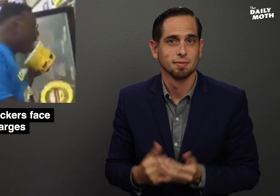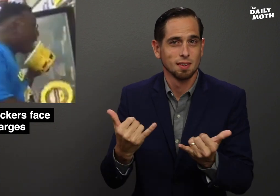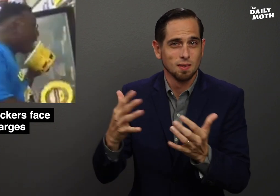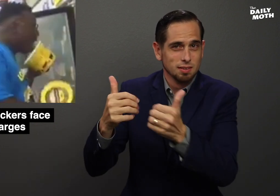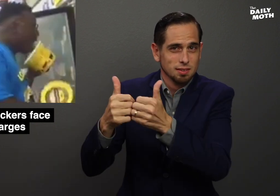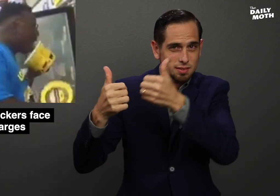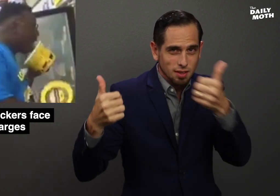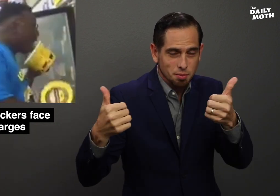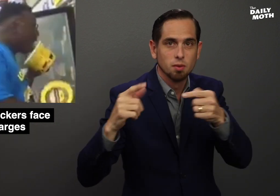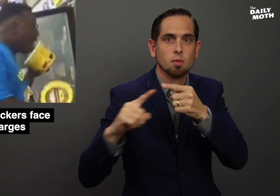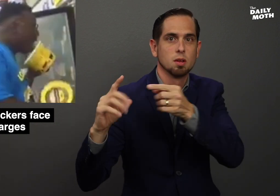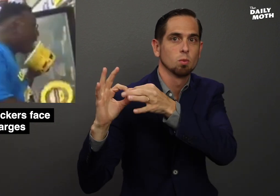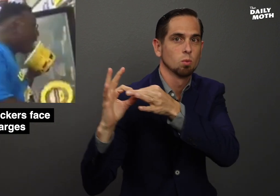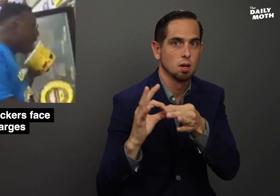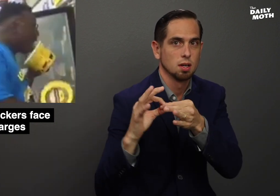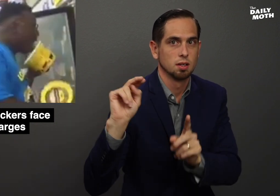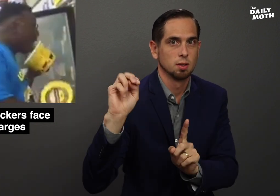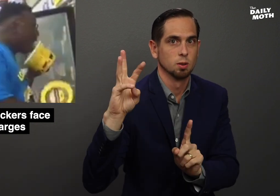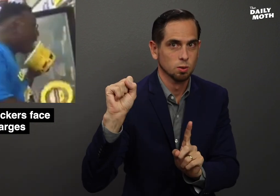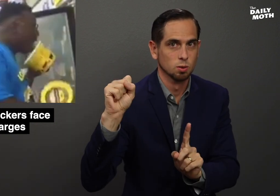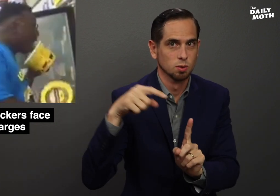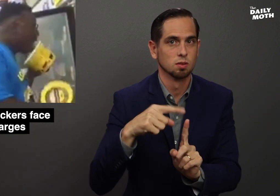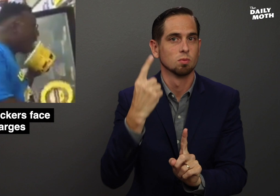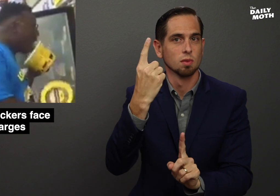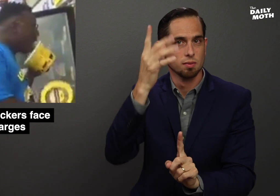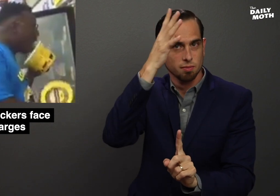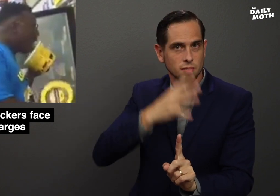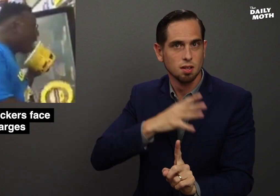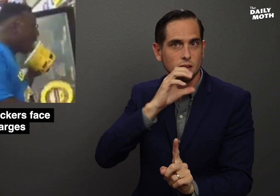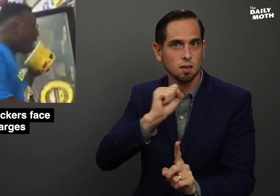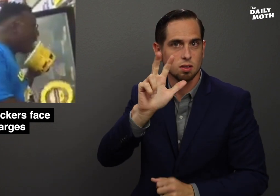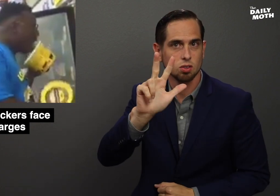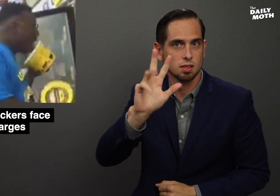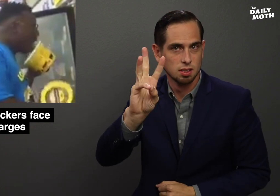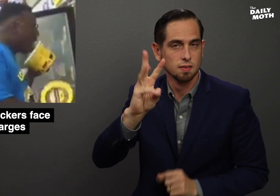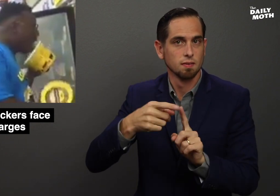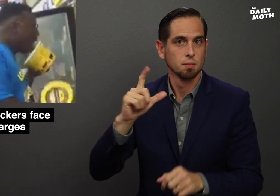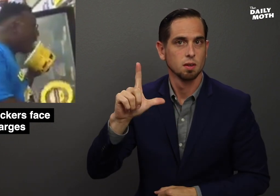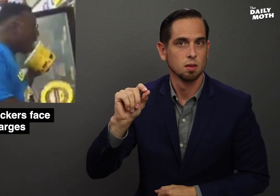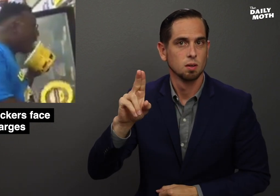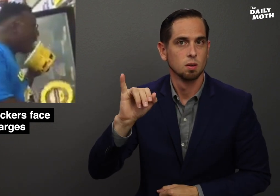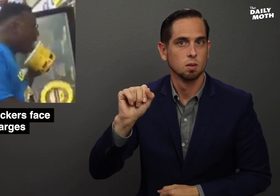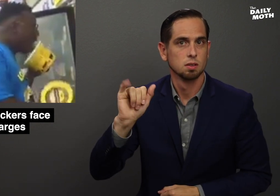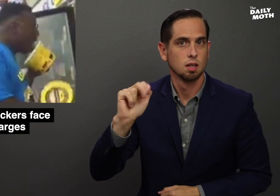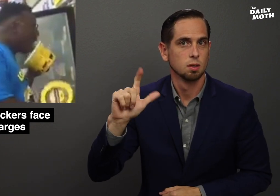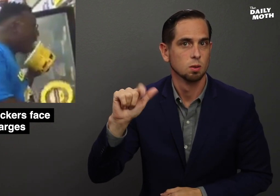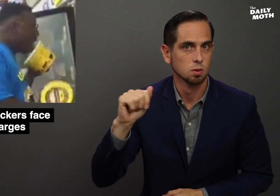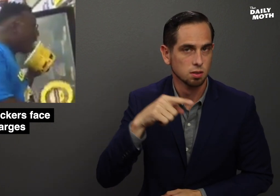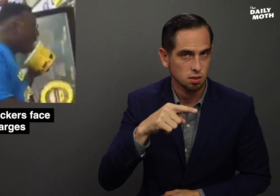In separate but related news, a 36-year old man from Louisiana